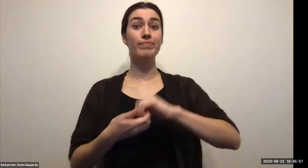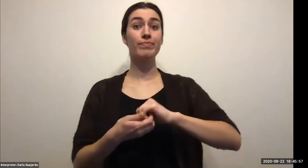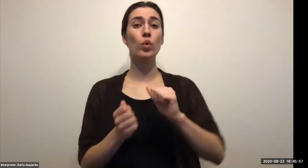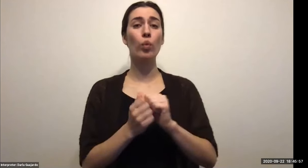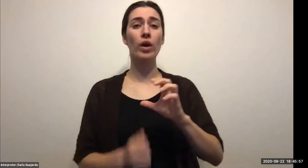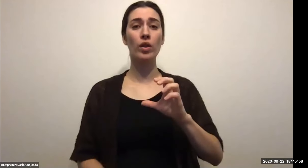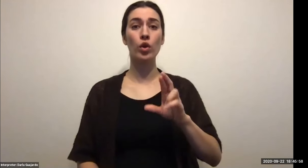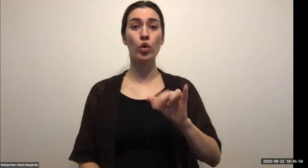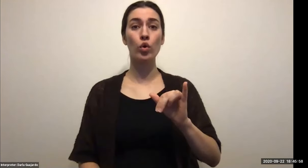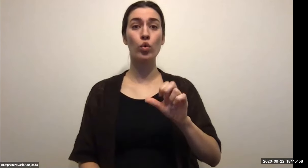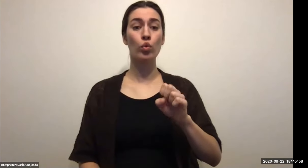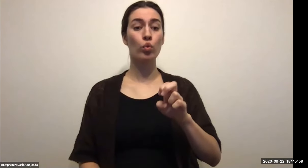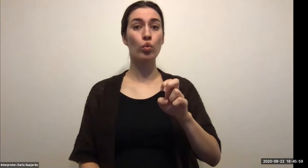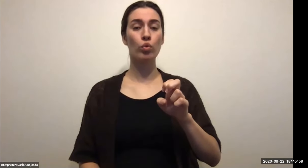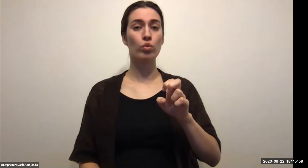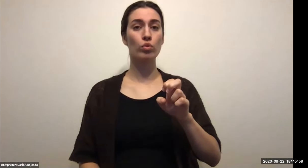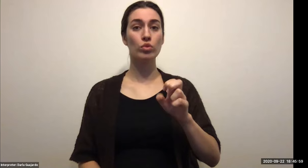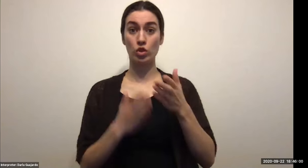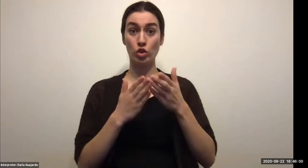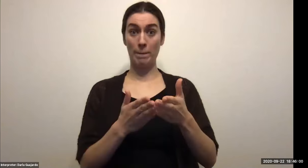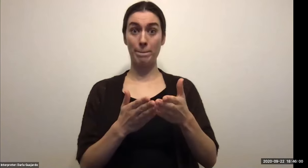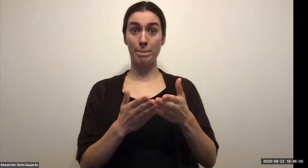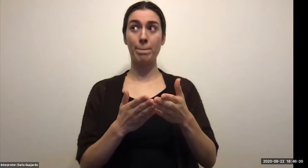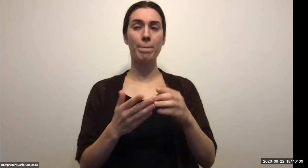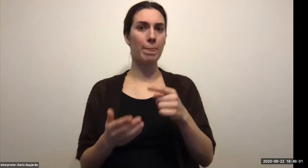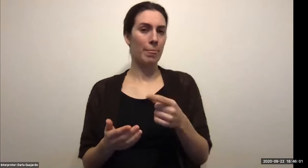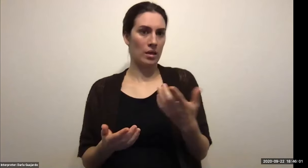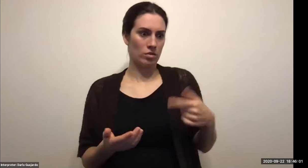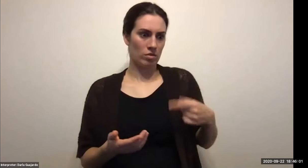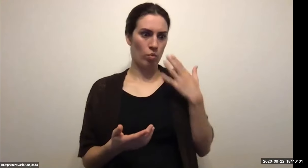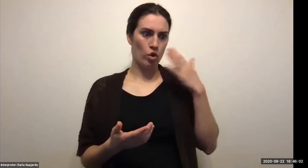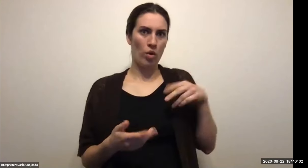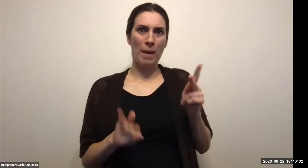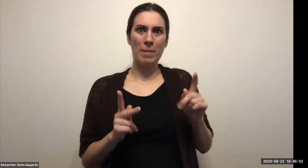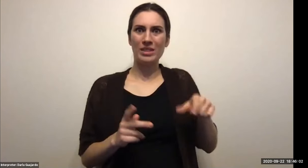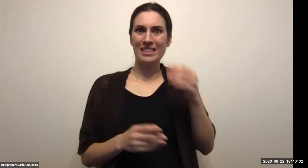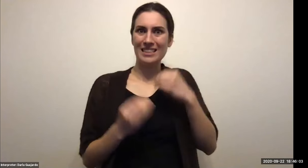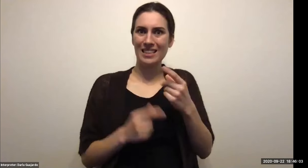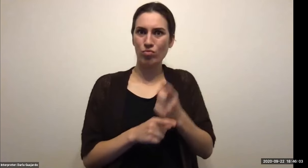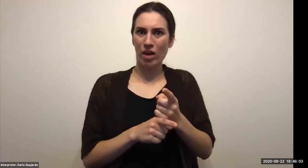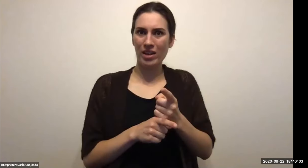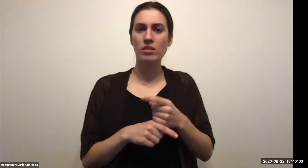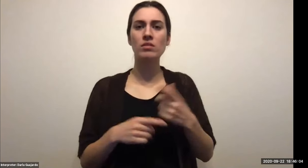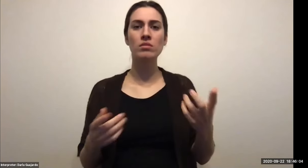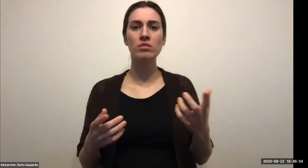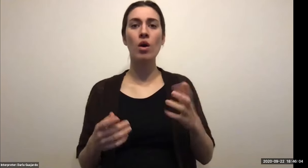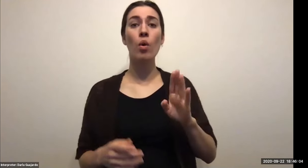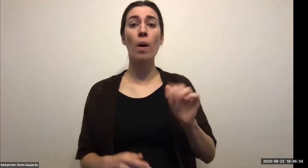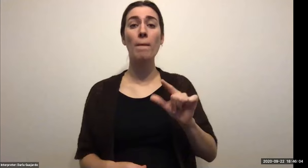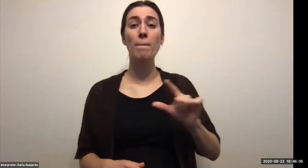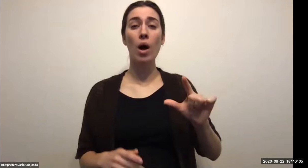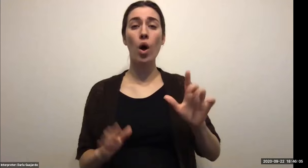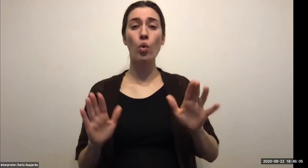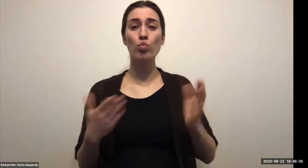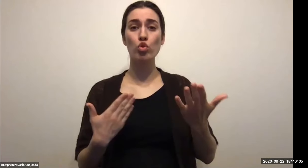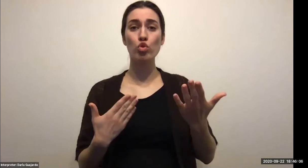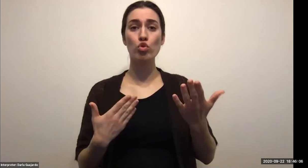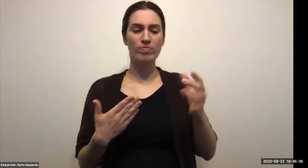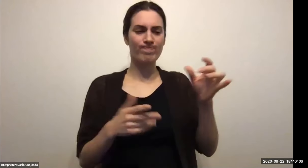Keith Wolling: The great hotels or restaurants or airlines that we've flown but you also going to tell us the worst stories that are out there that you aren't happy with, and you'll tell another hundred people.